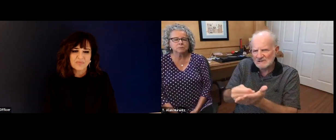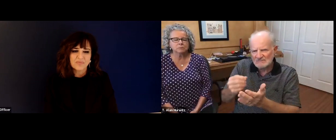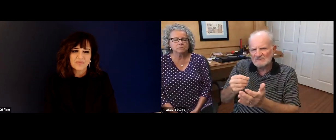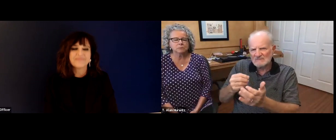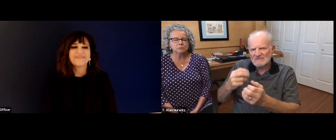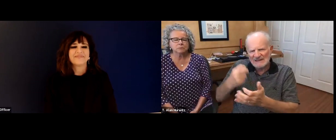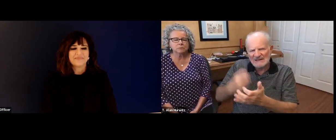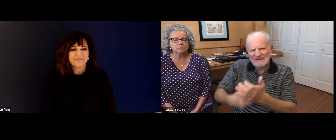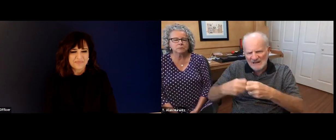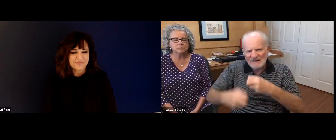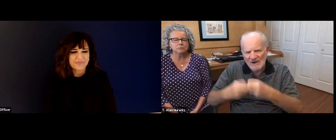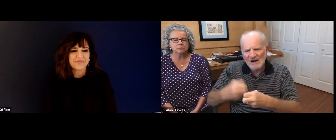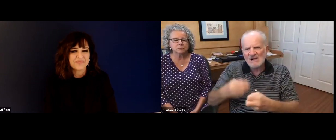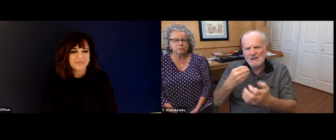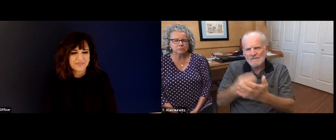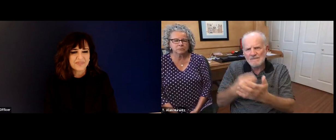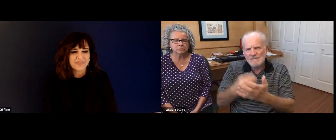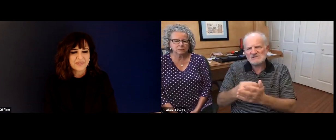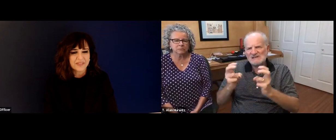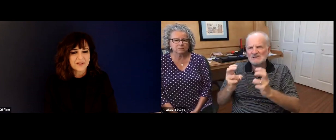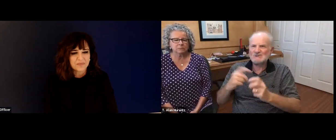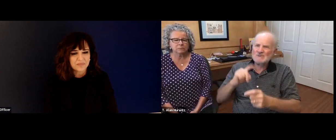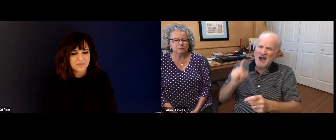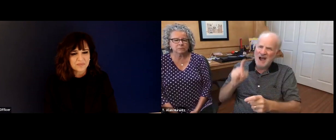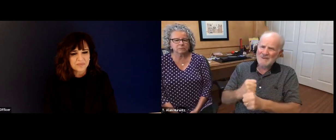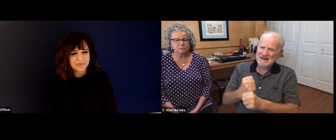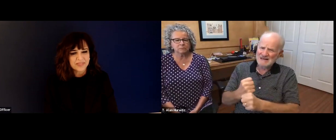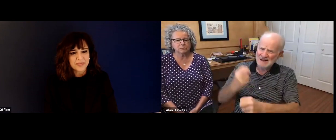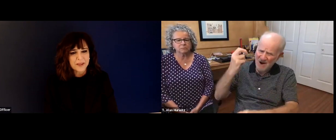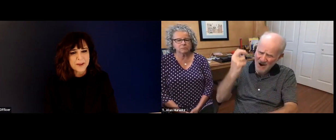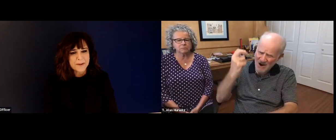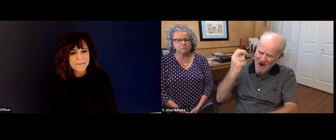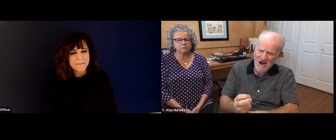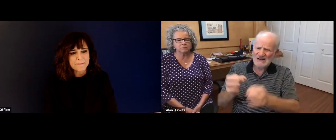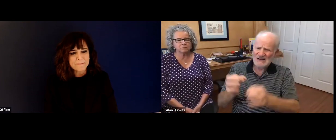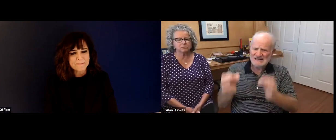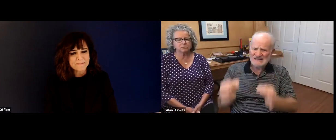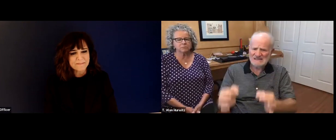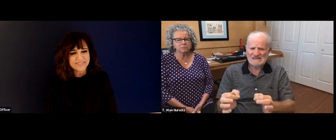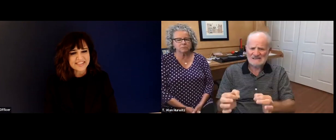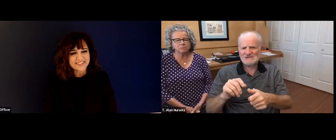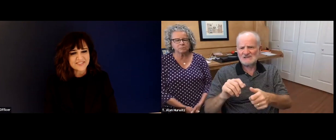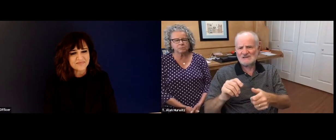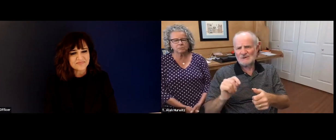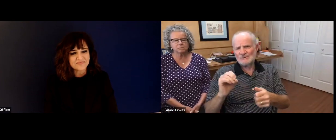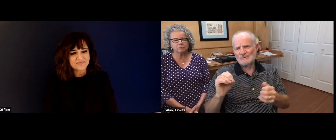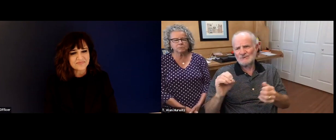have been handled in different ways. When Gallaudet was going